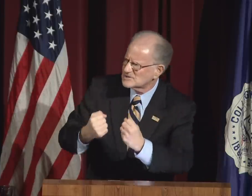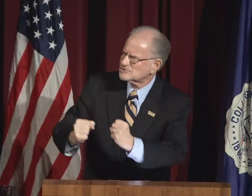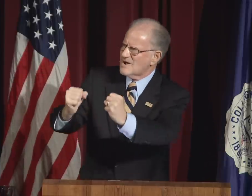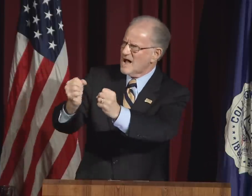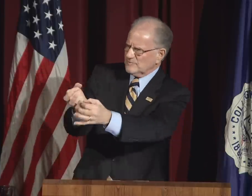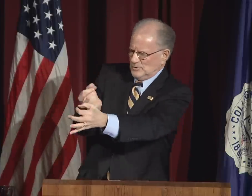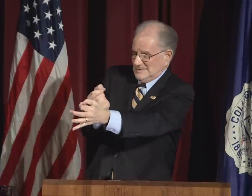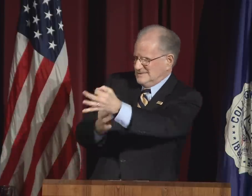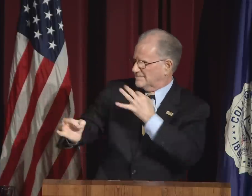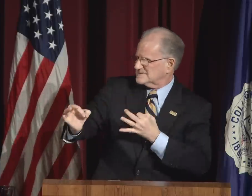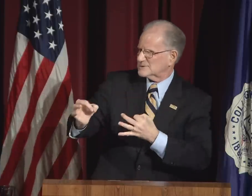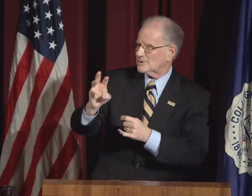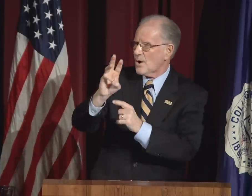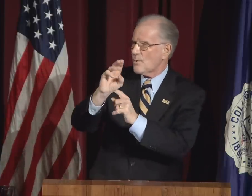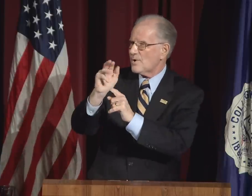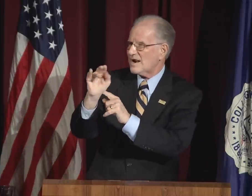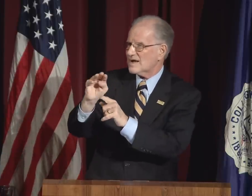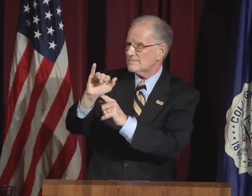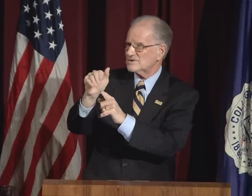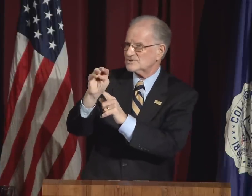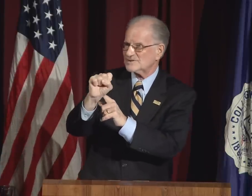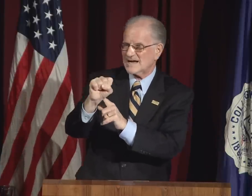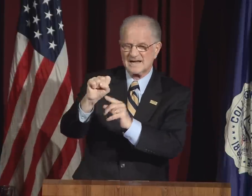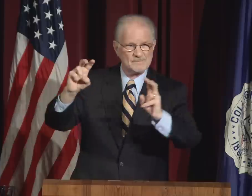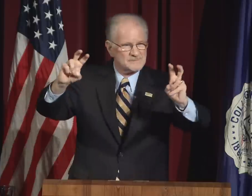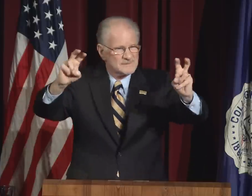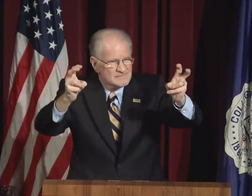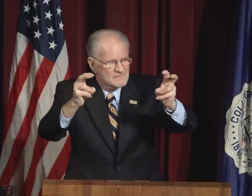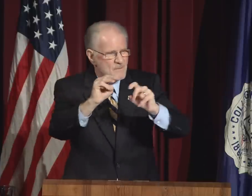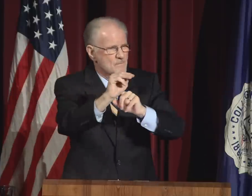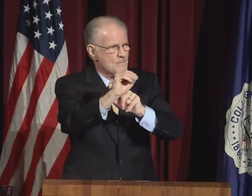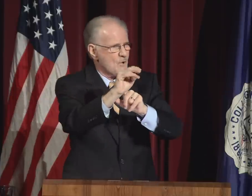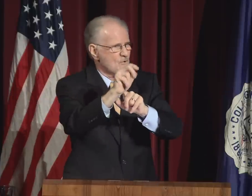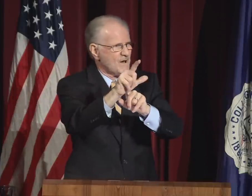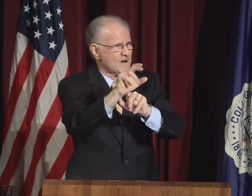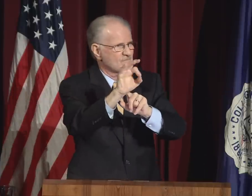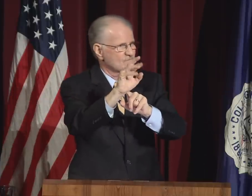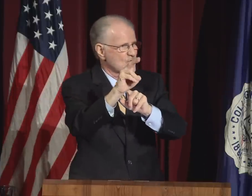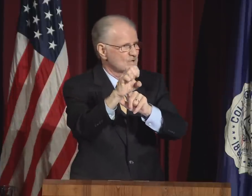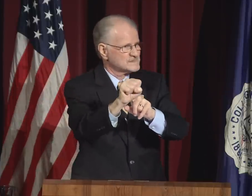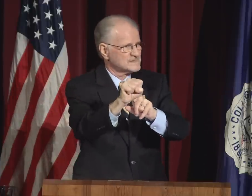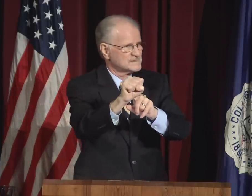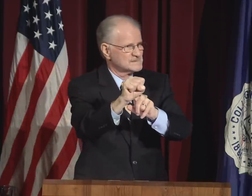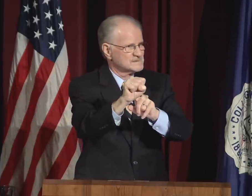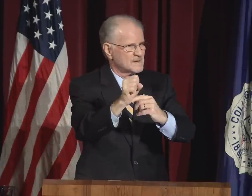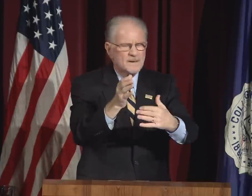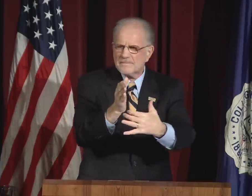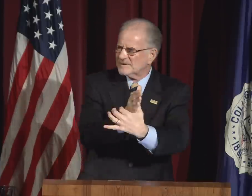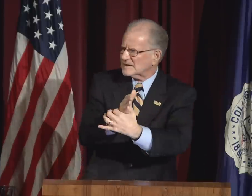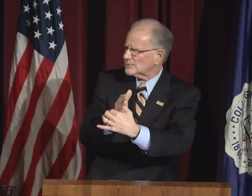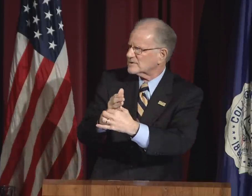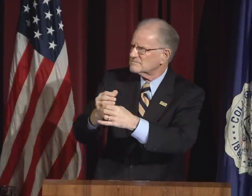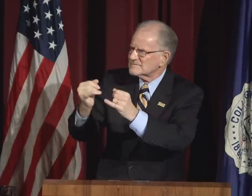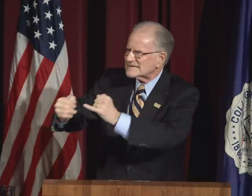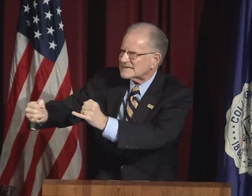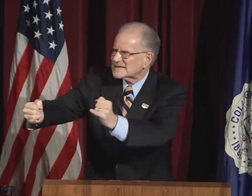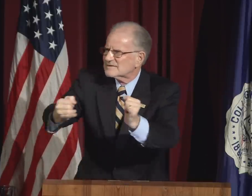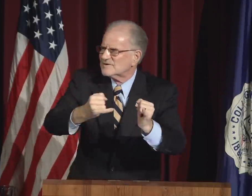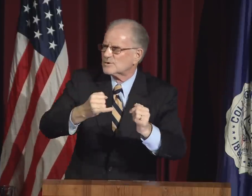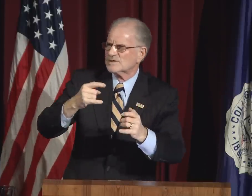In our lives let us strive to substitute William James'